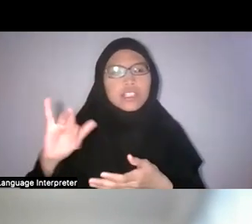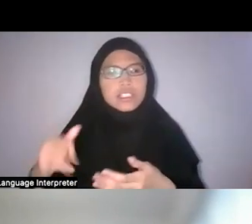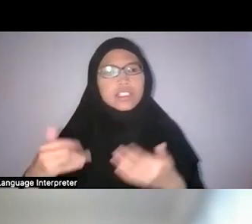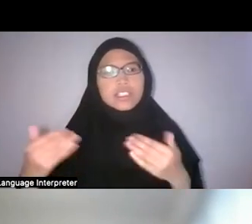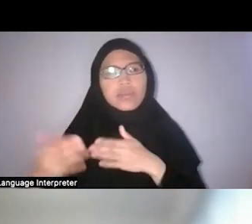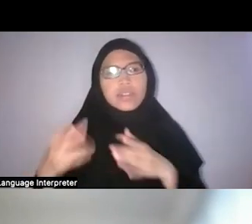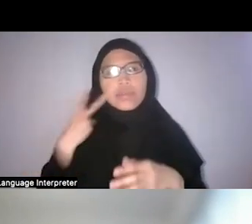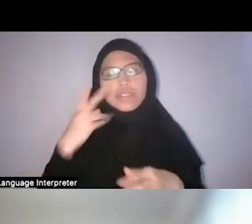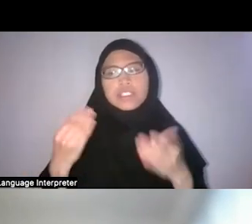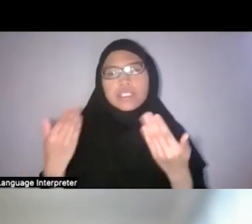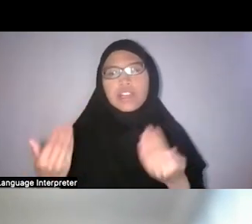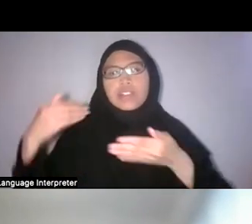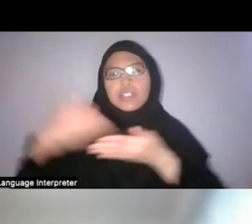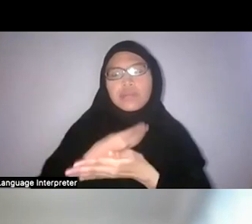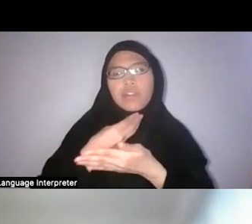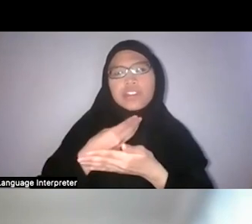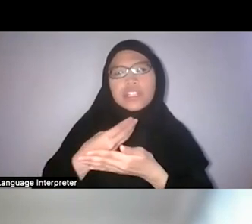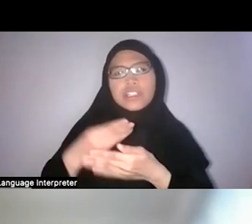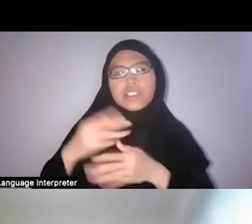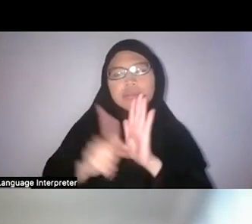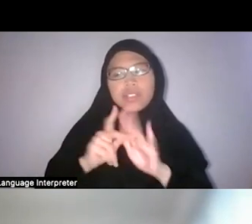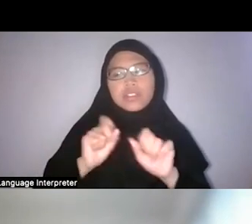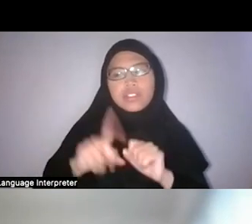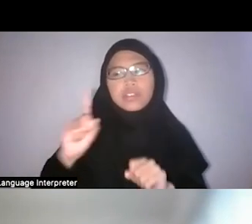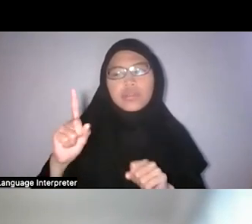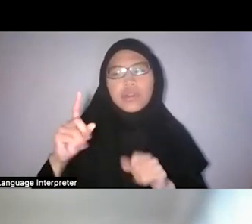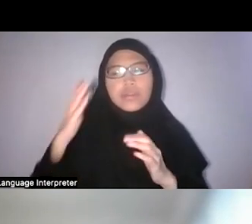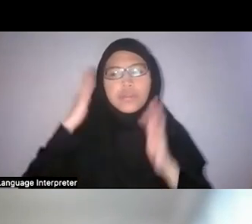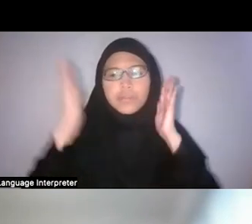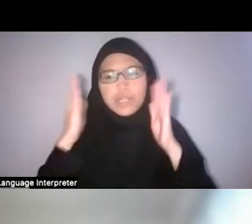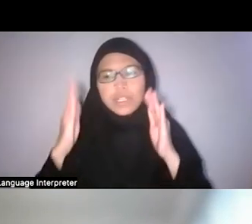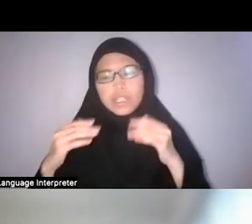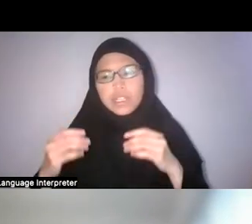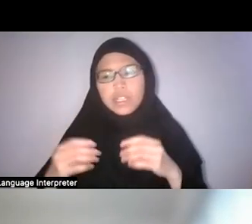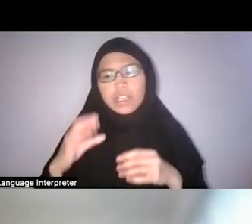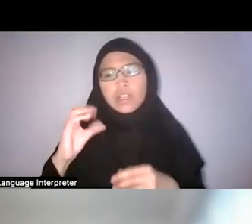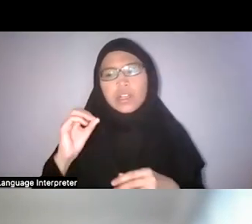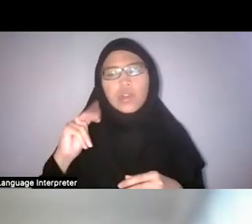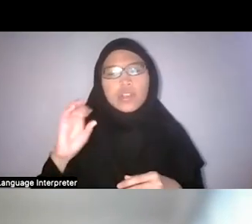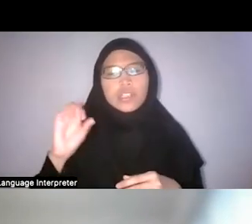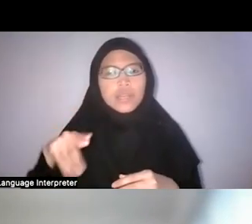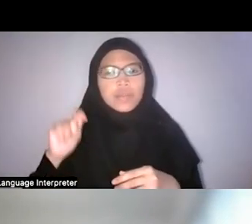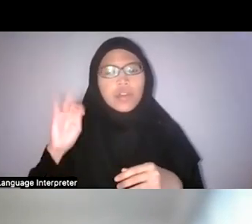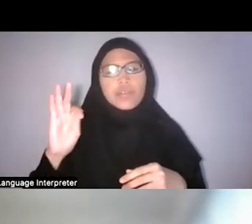I suppose that’s one Malay conception of the natural as opposed to the human, that we saw.